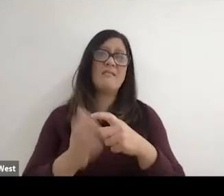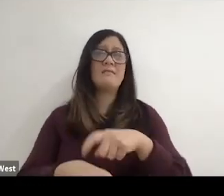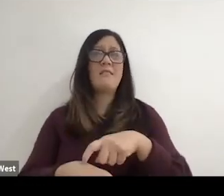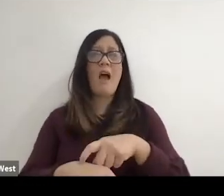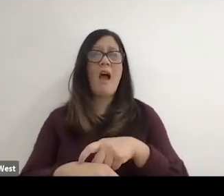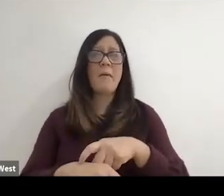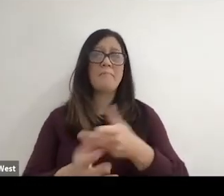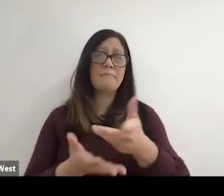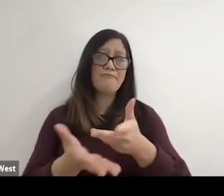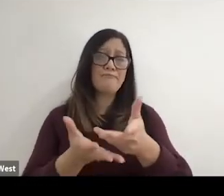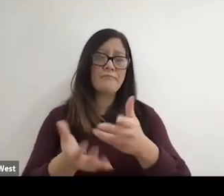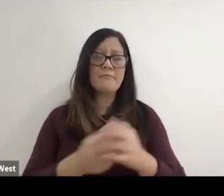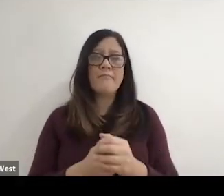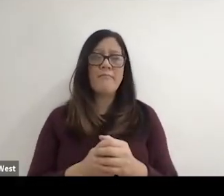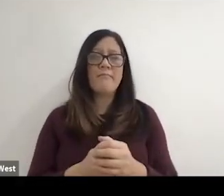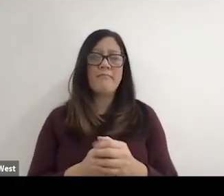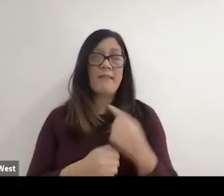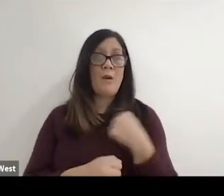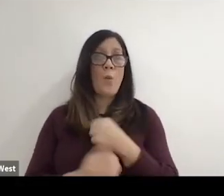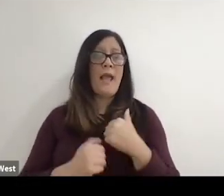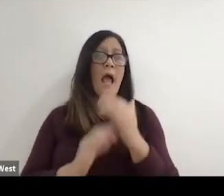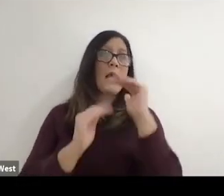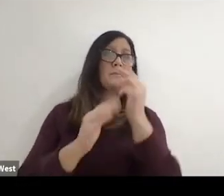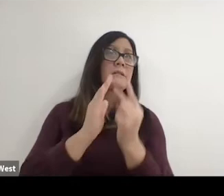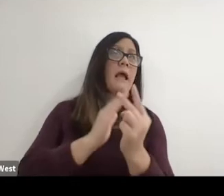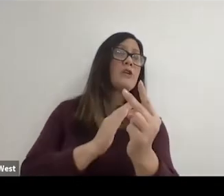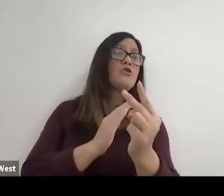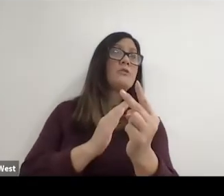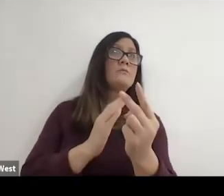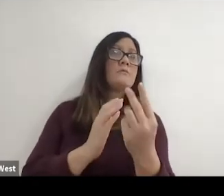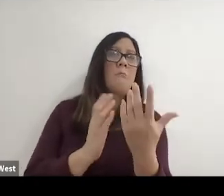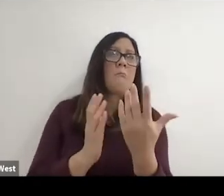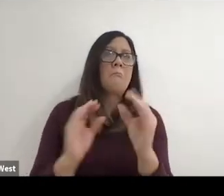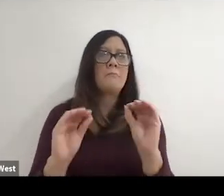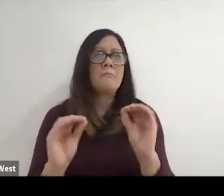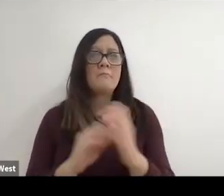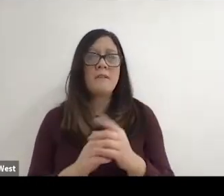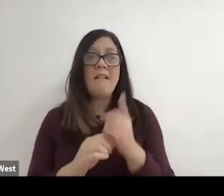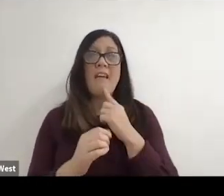and you know we had no expectations. We always thought we would be. I always thought we'd be